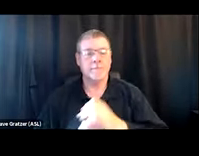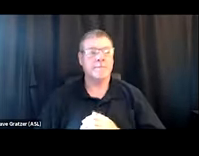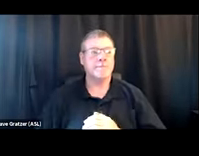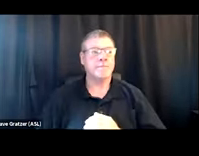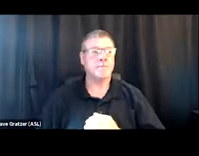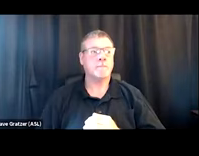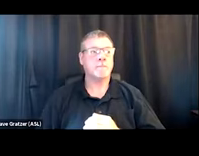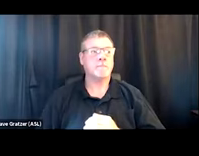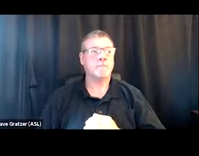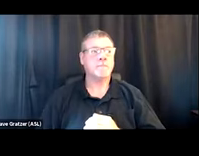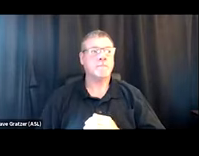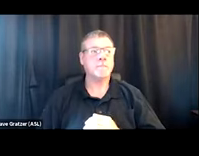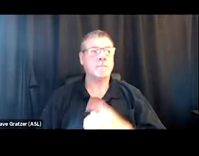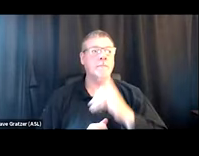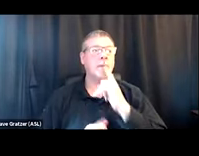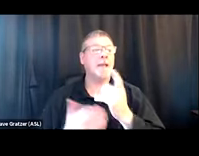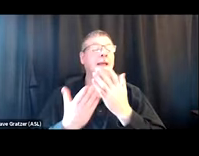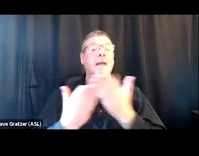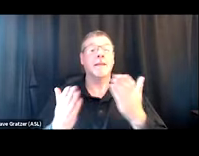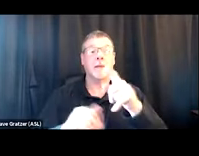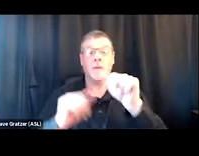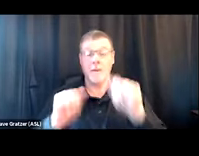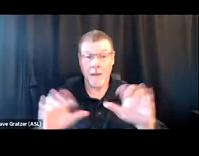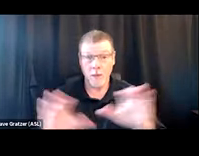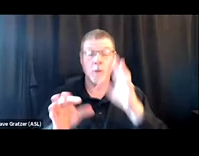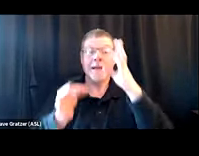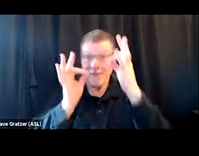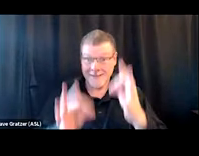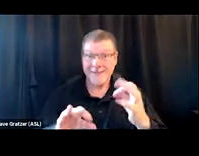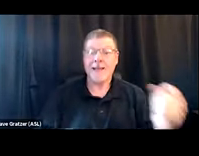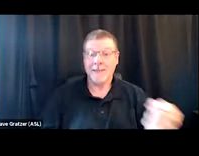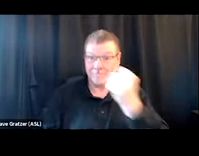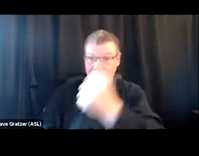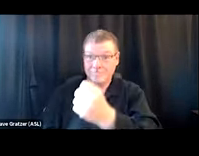Are there things that you can do if they do decide to go the inpatient route and someone says,